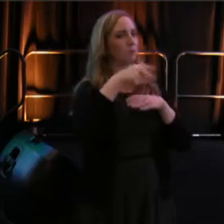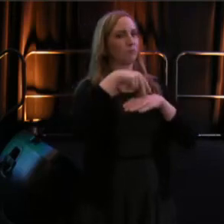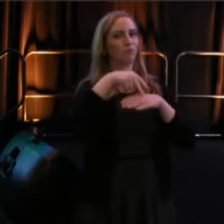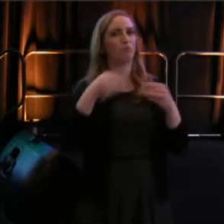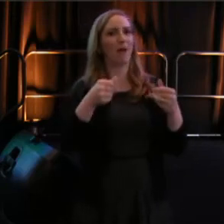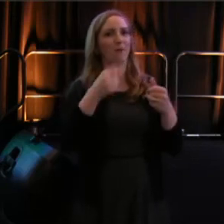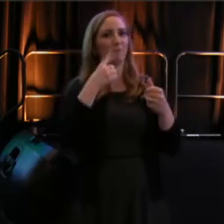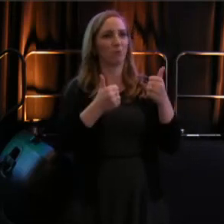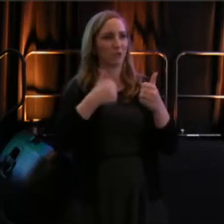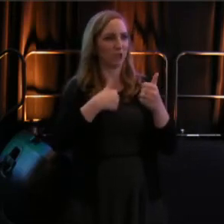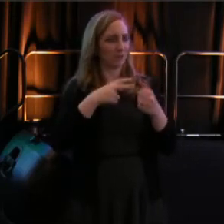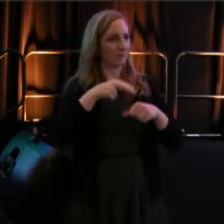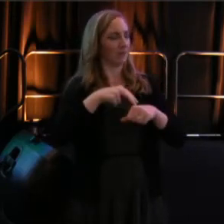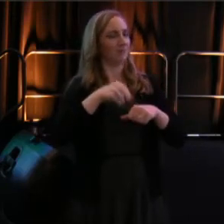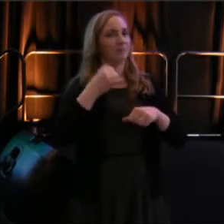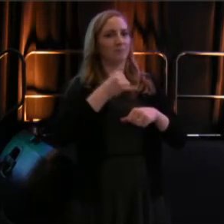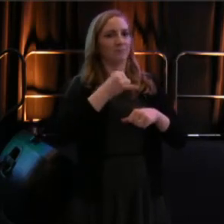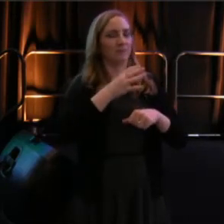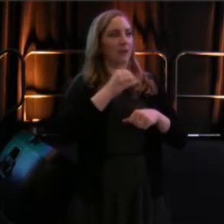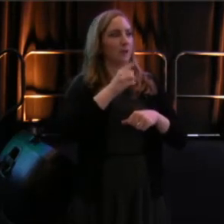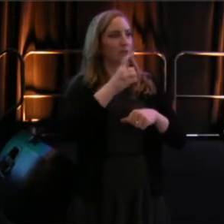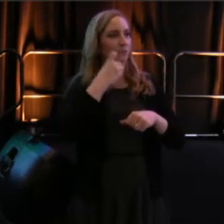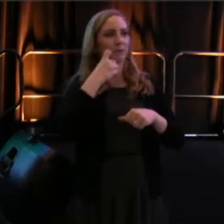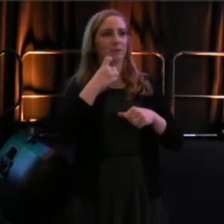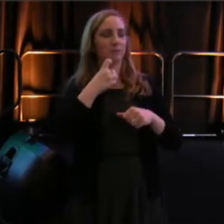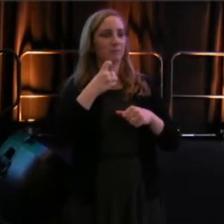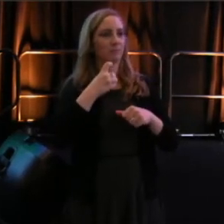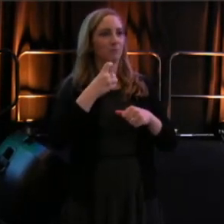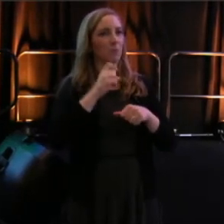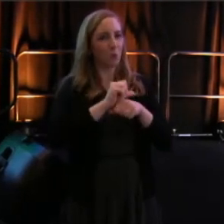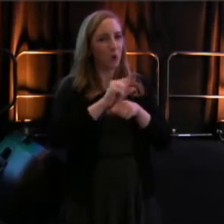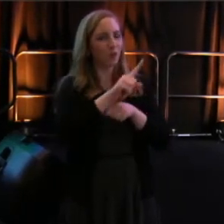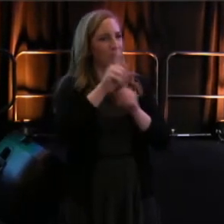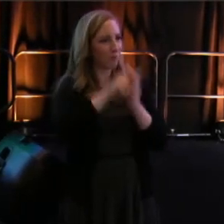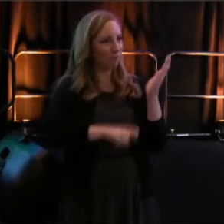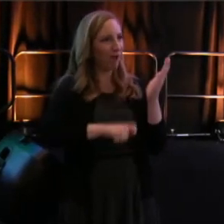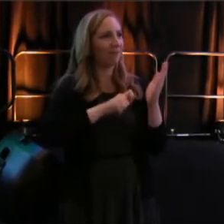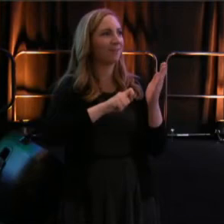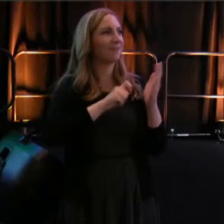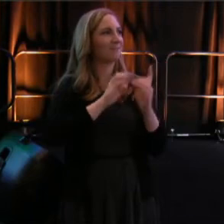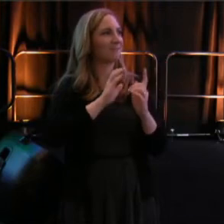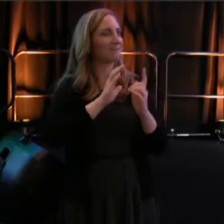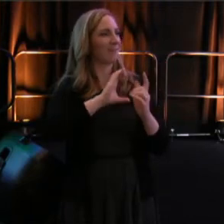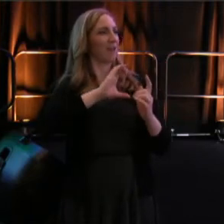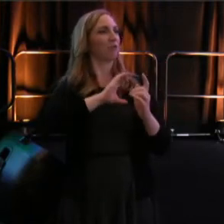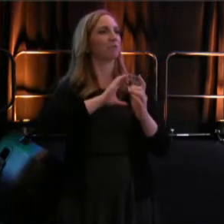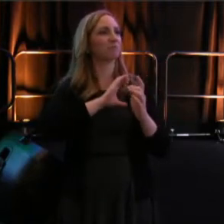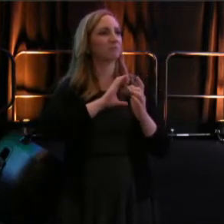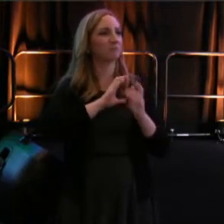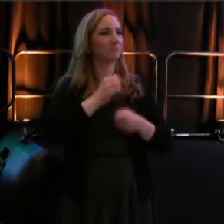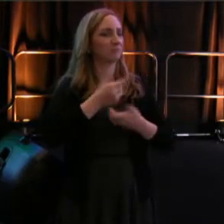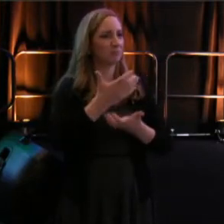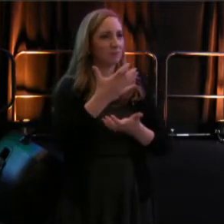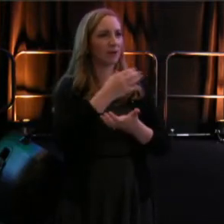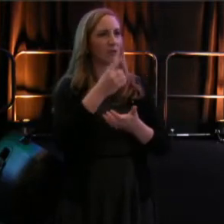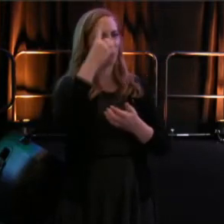sharing some of your recent, profound work, and thought on inequality in our country and our theater community.